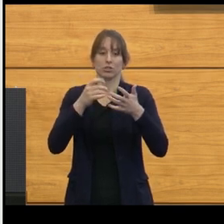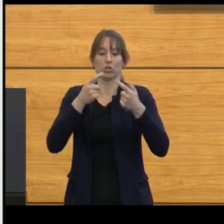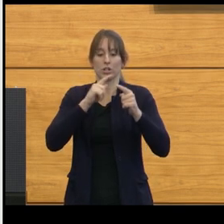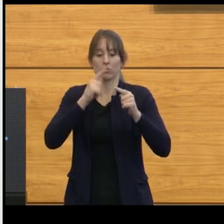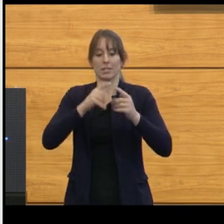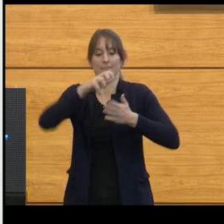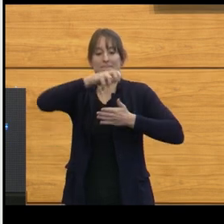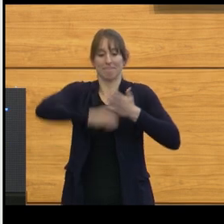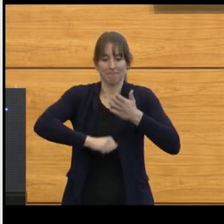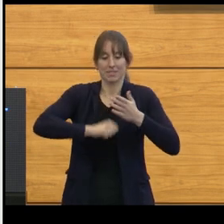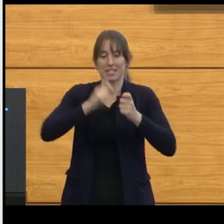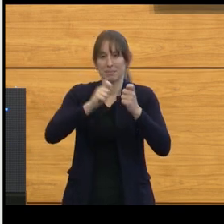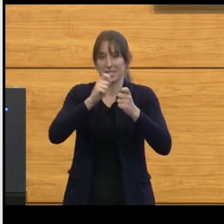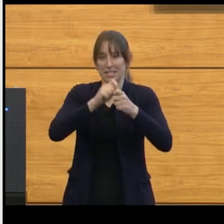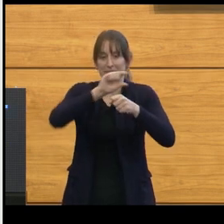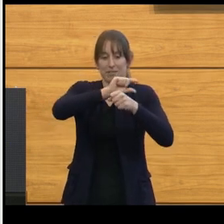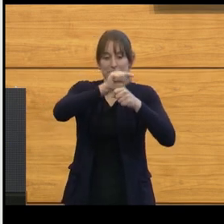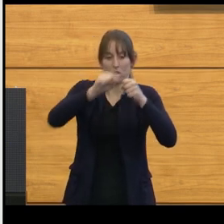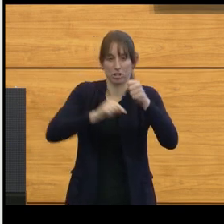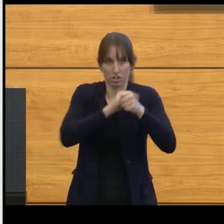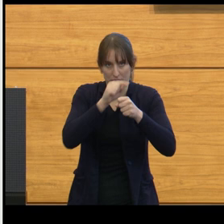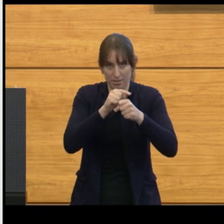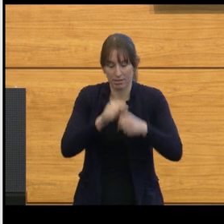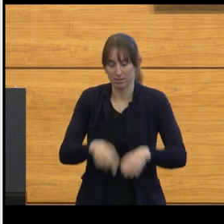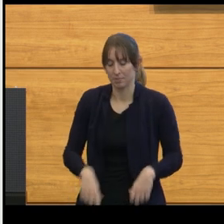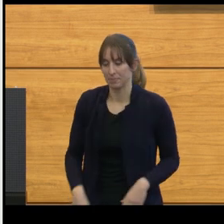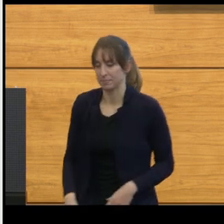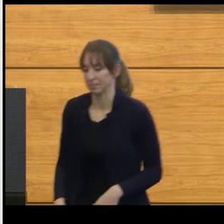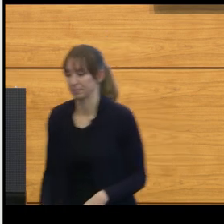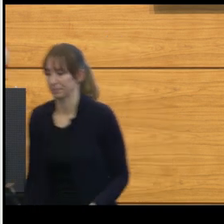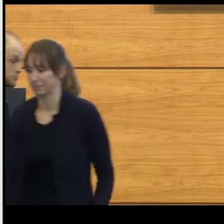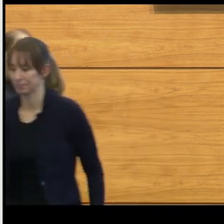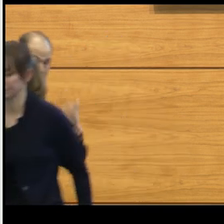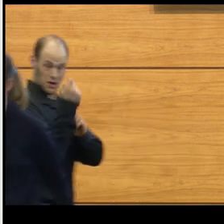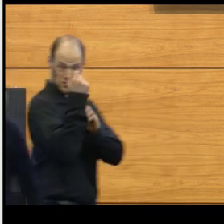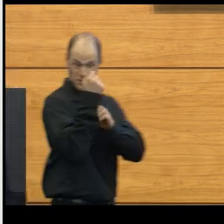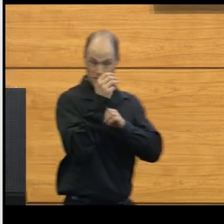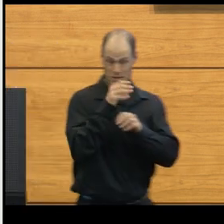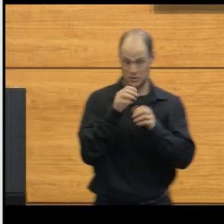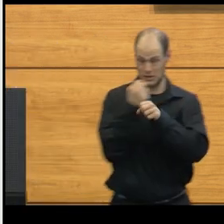So how do we take them out safely? Well, mapping is one of the ways we can do it.